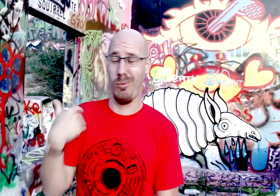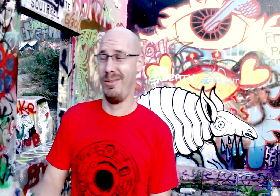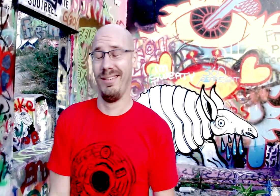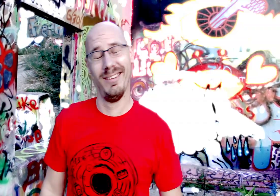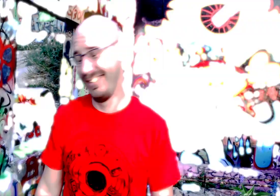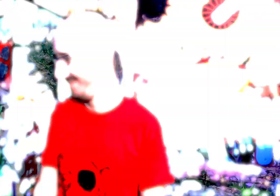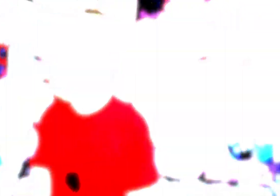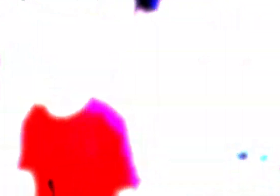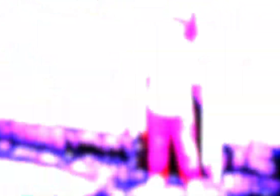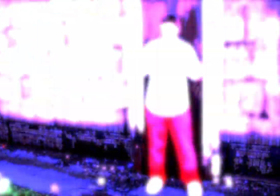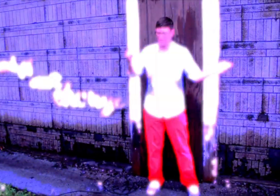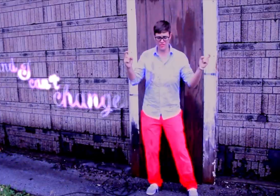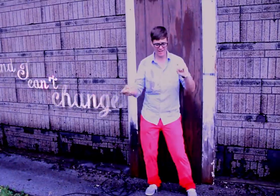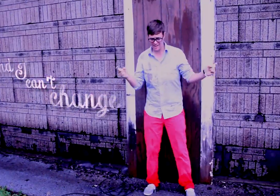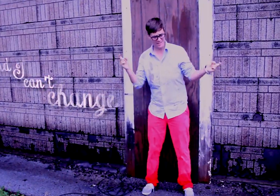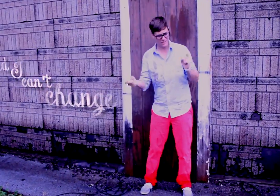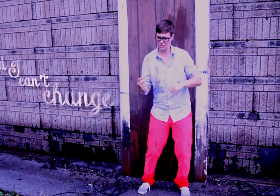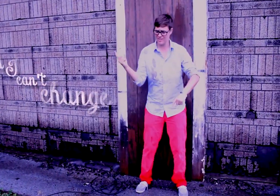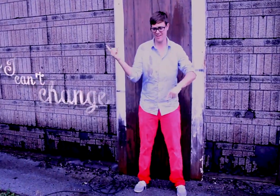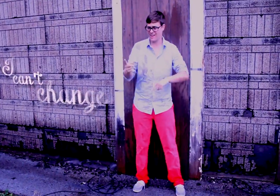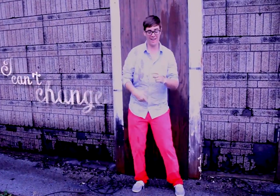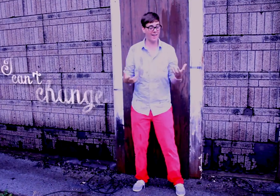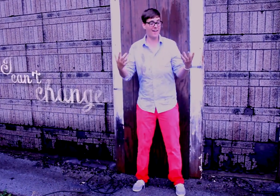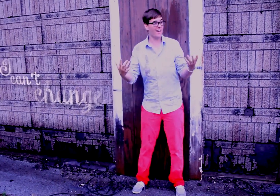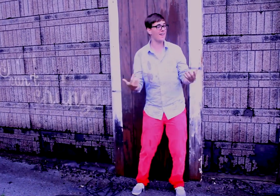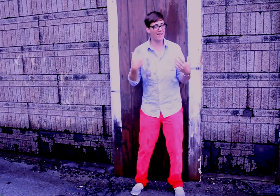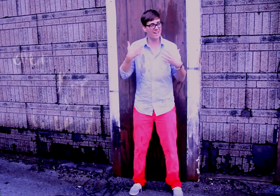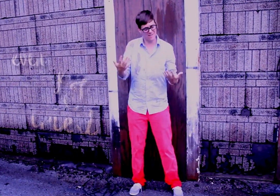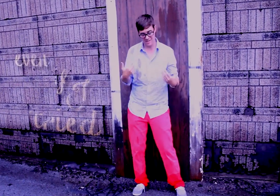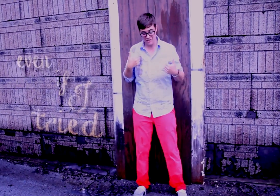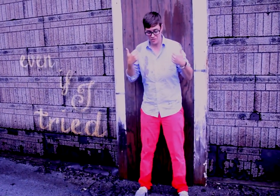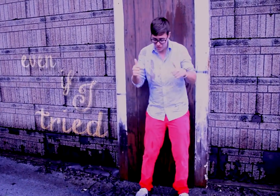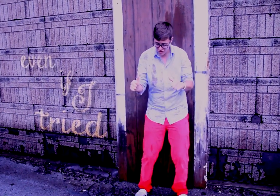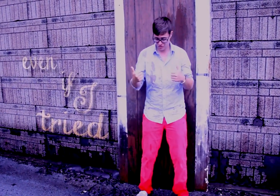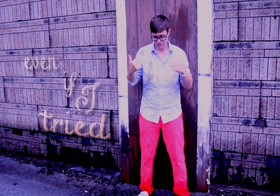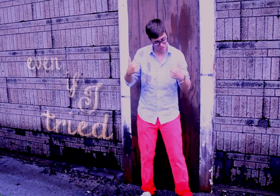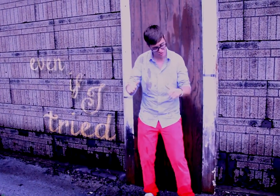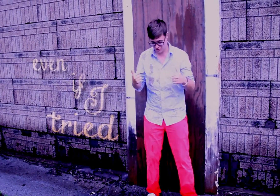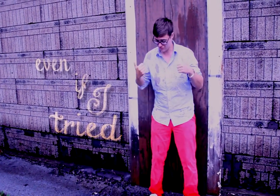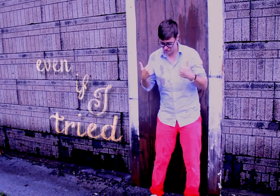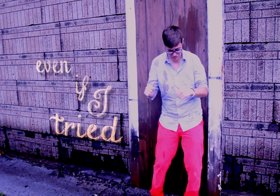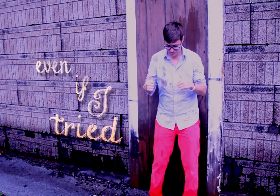and I can't change